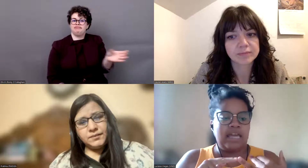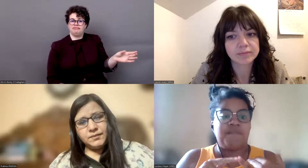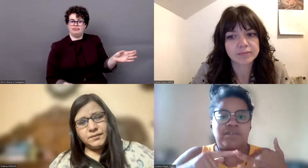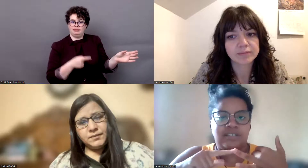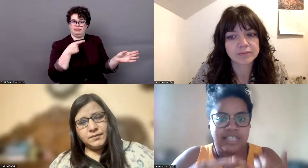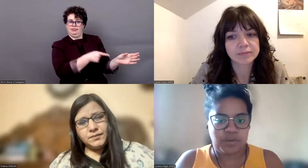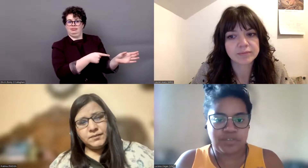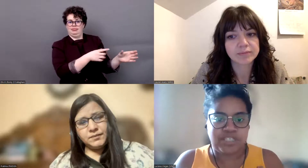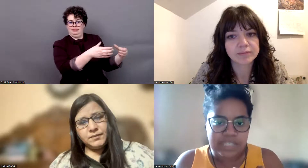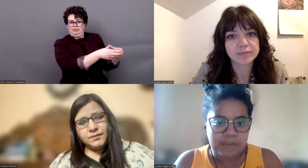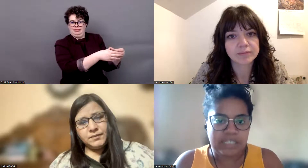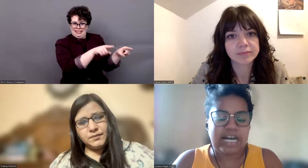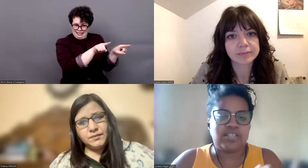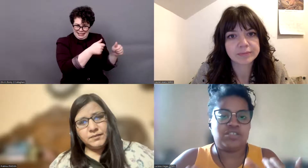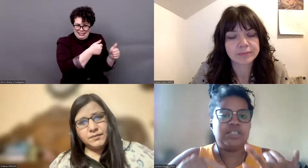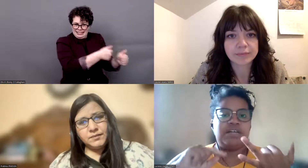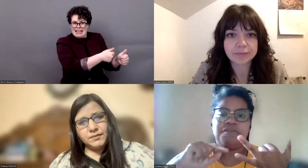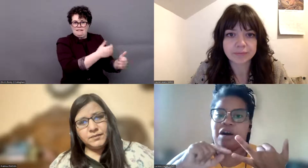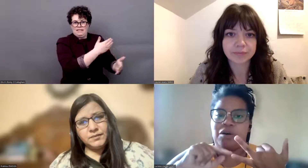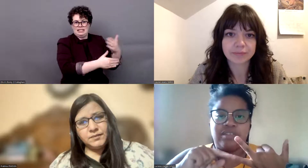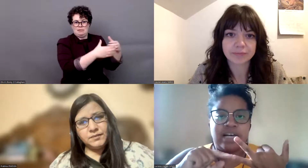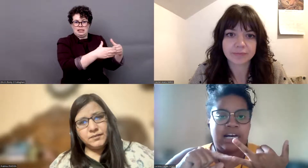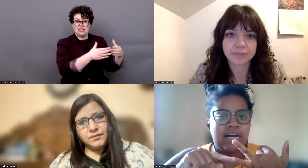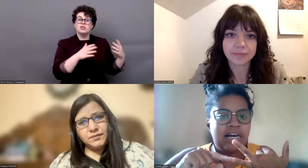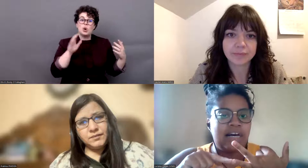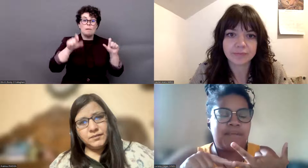population bought this idea. And then, now,